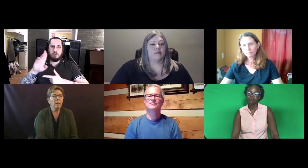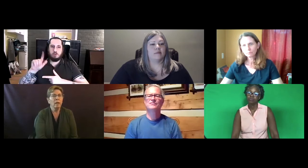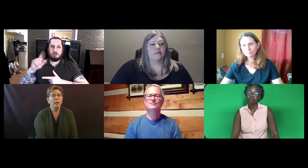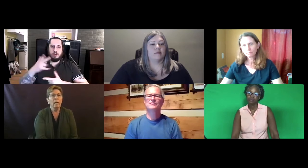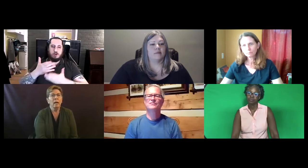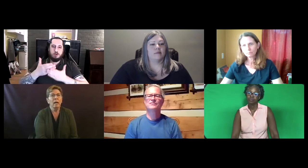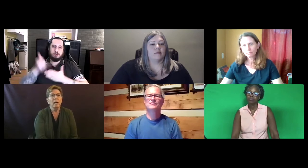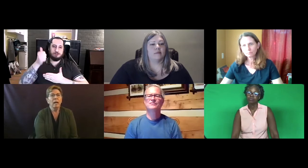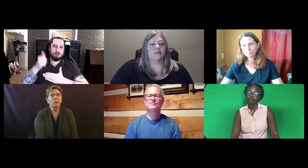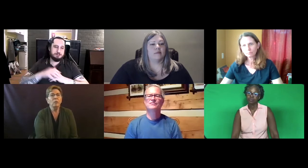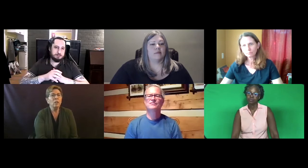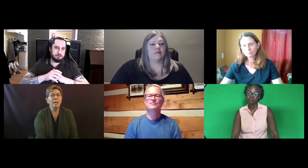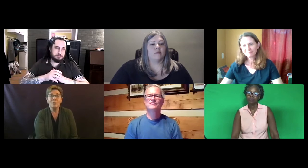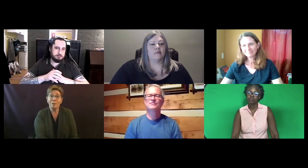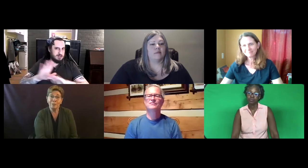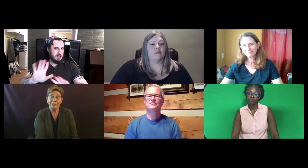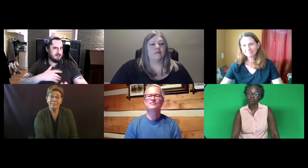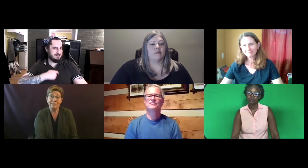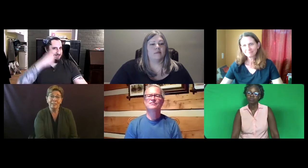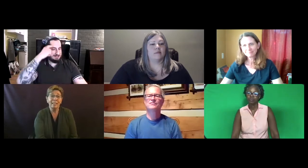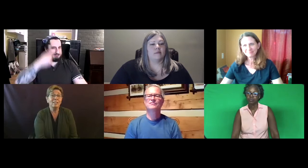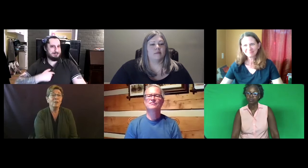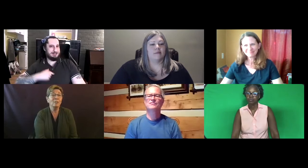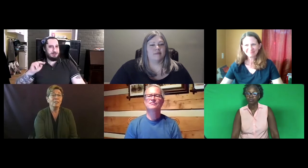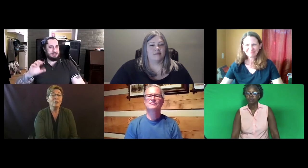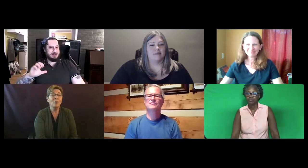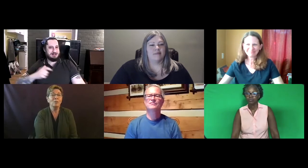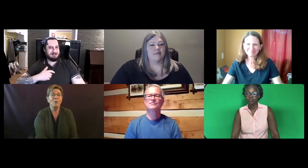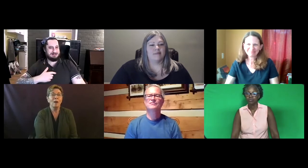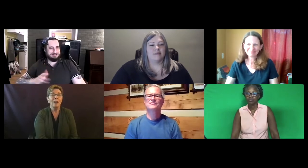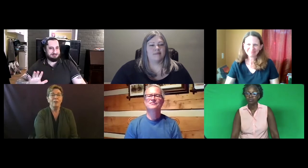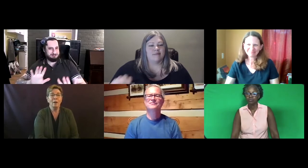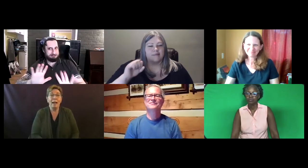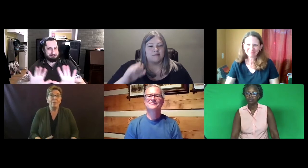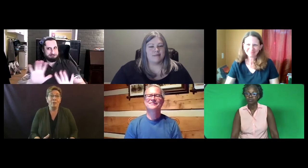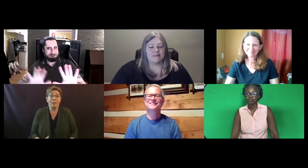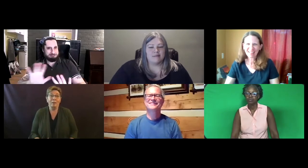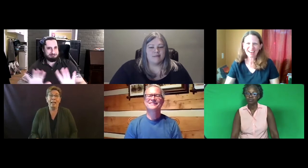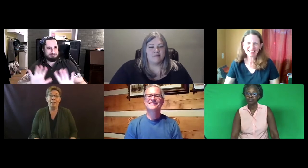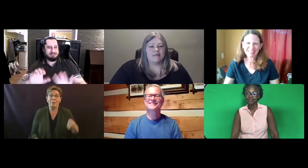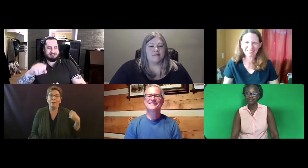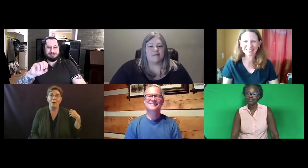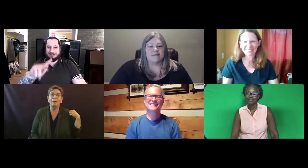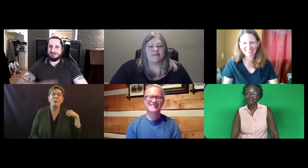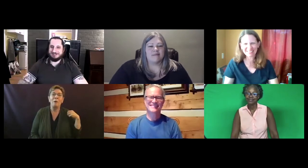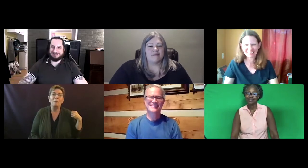Utah is closer. It is closest. And so I'm in North Carolina so, you know, I don't know.